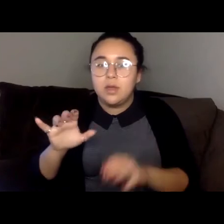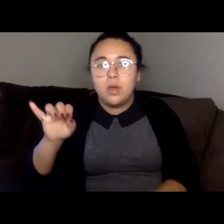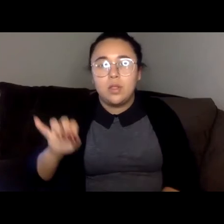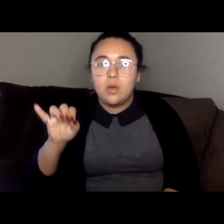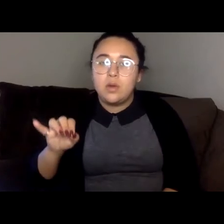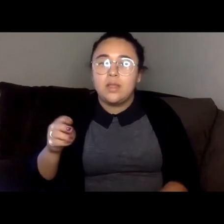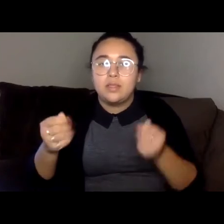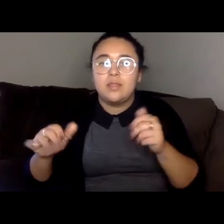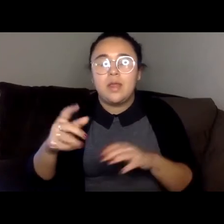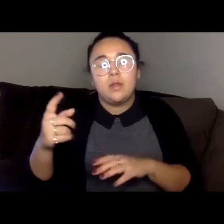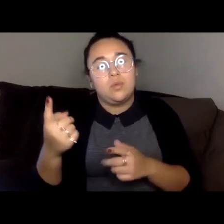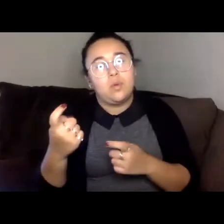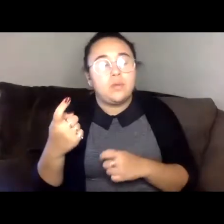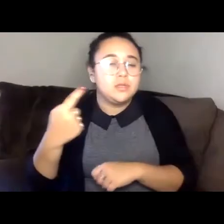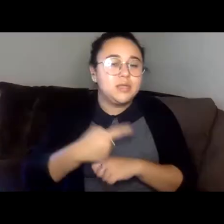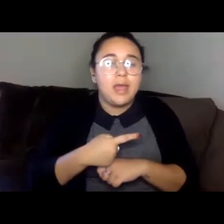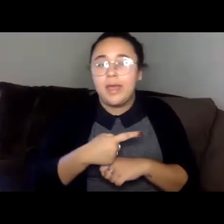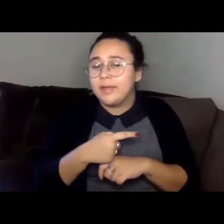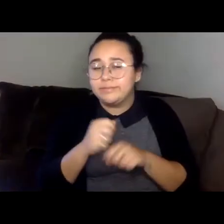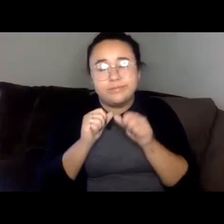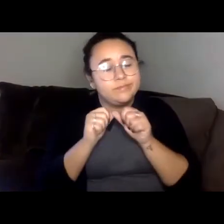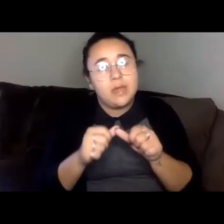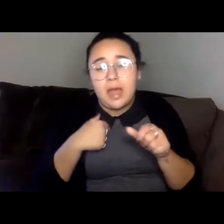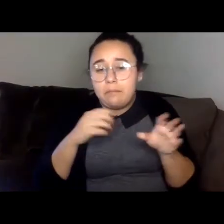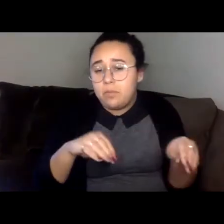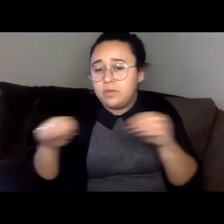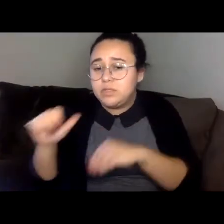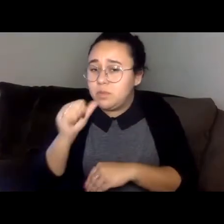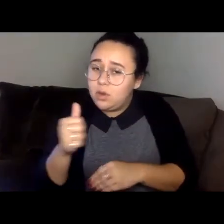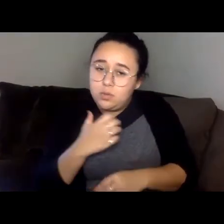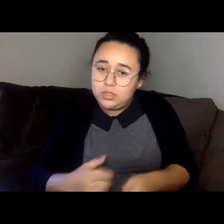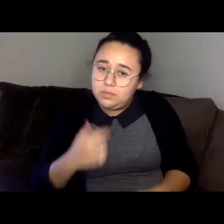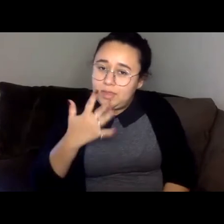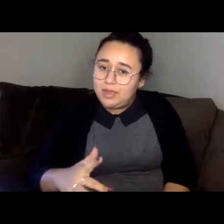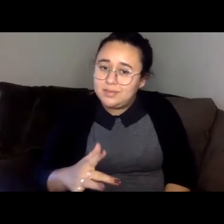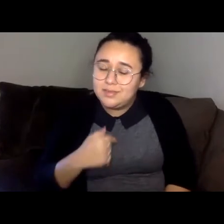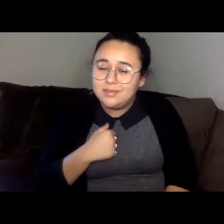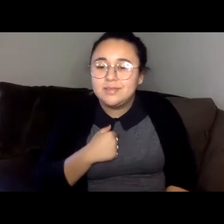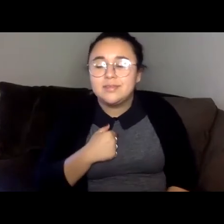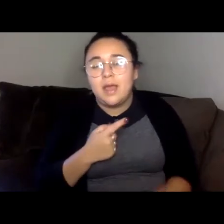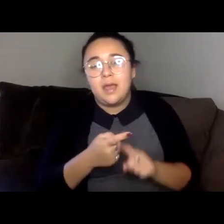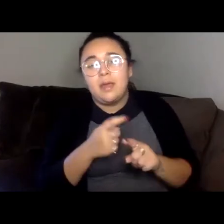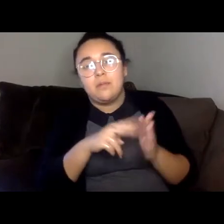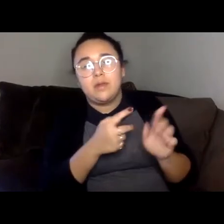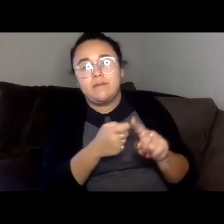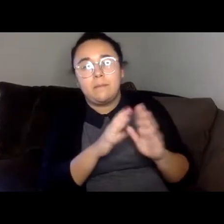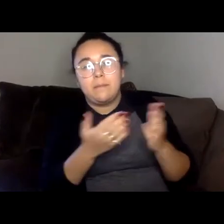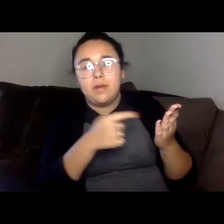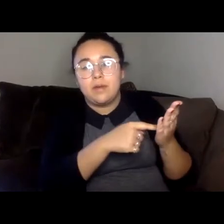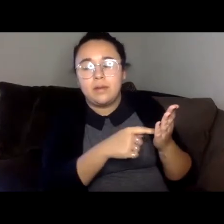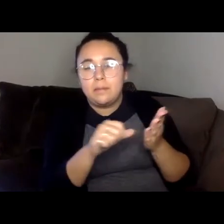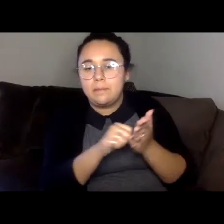And I'm going to be reading from my novel it's page 76 If you have it and they're visual